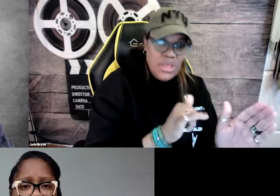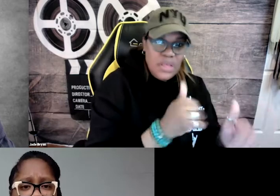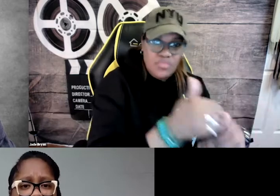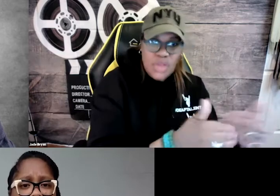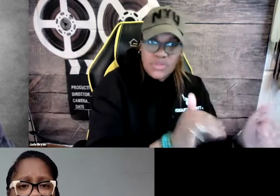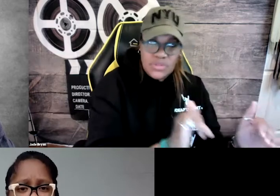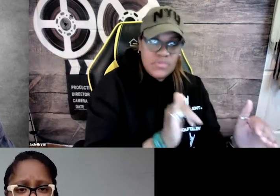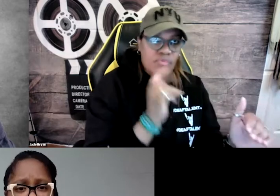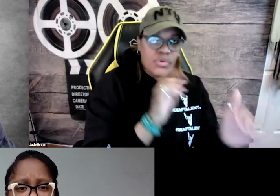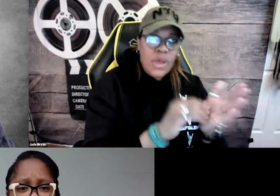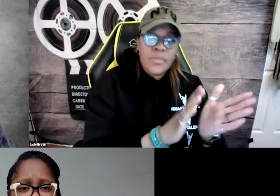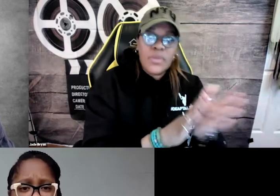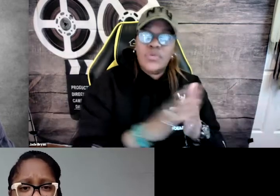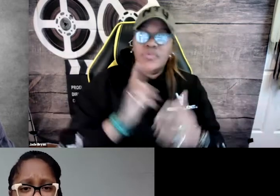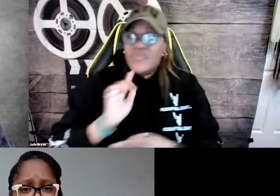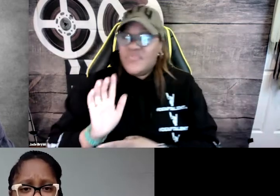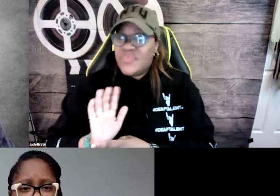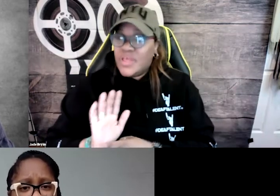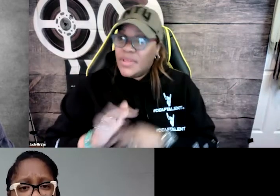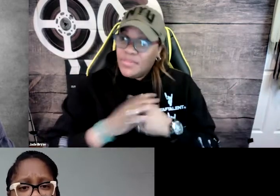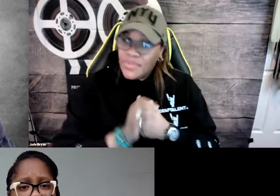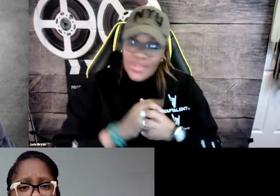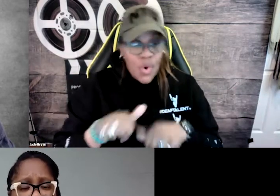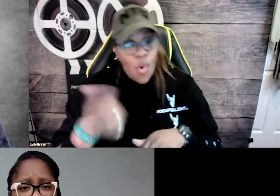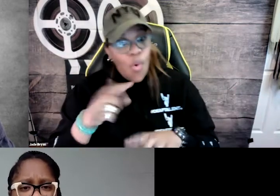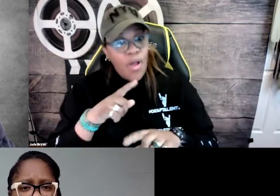sure that we haven't missed anything in our process.